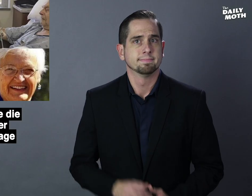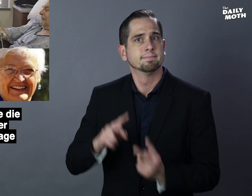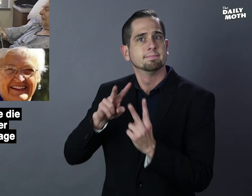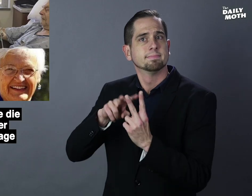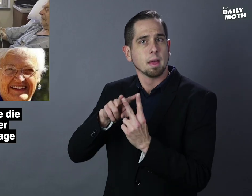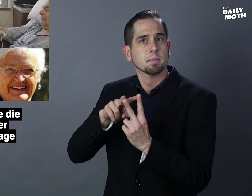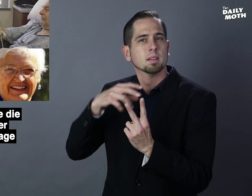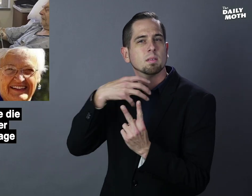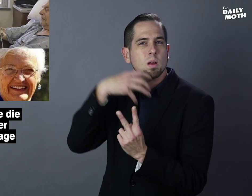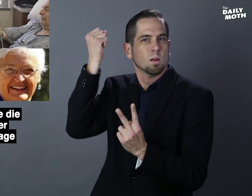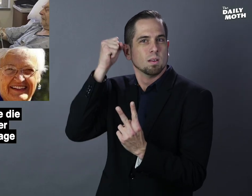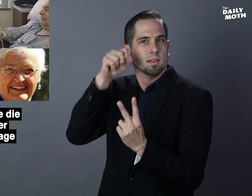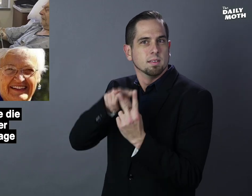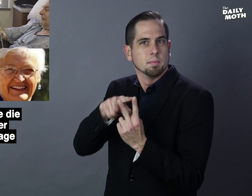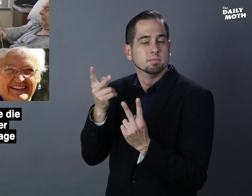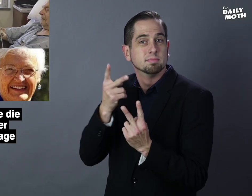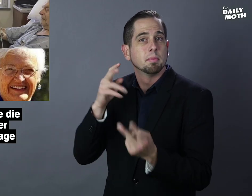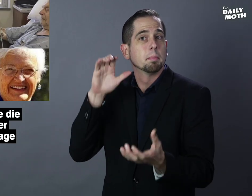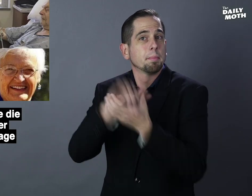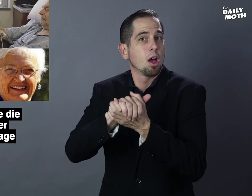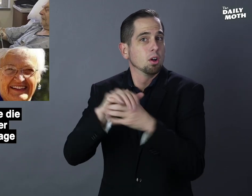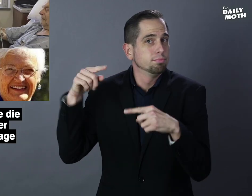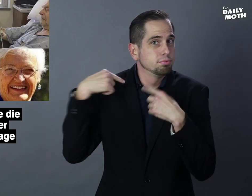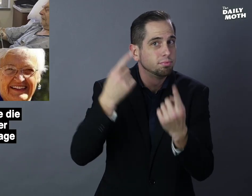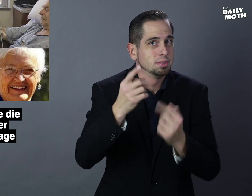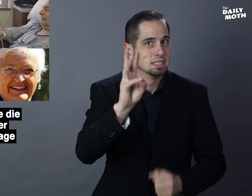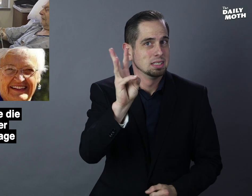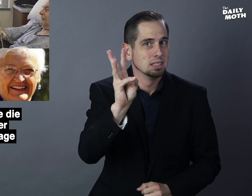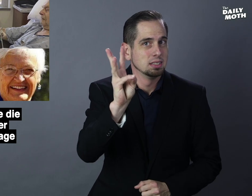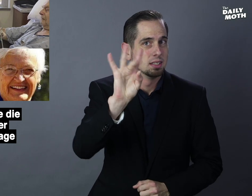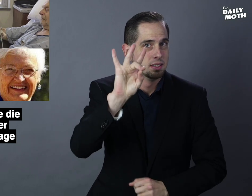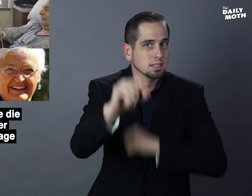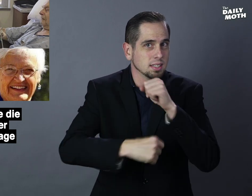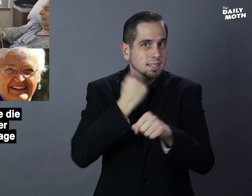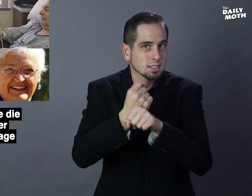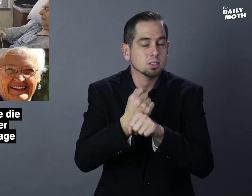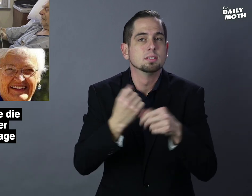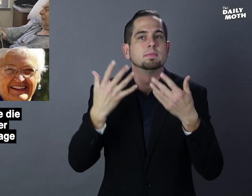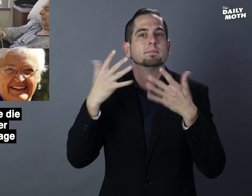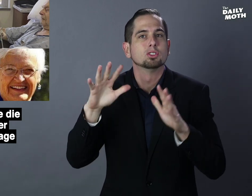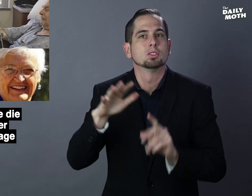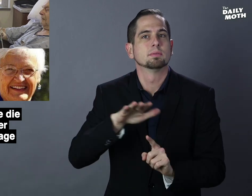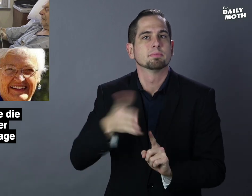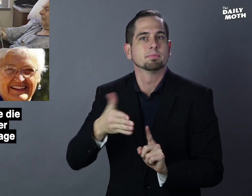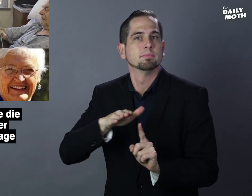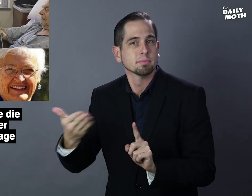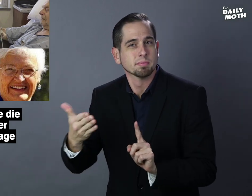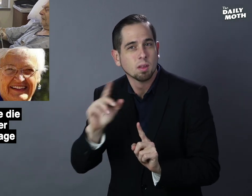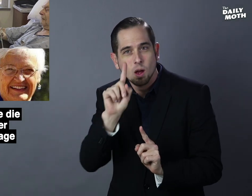An elderly couple who were married for 68 years passed away